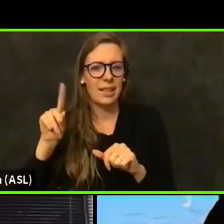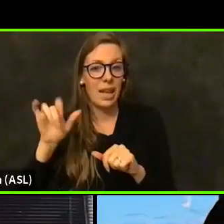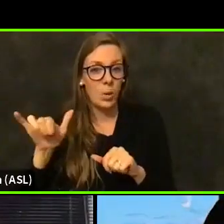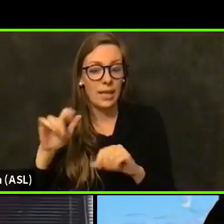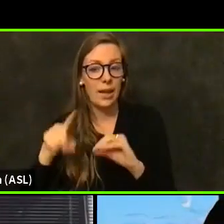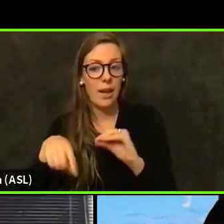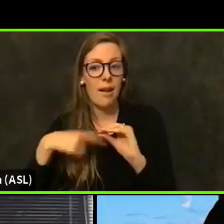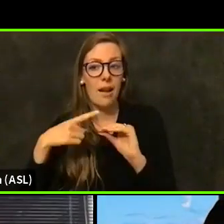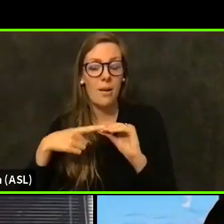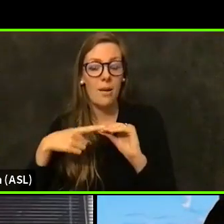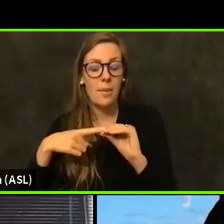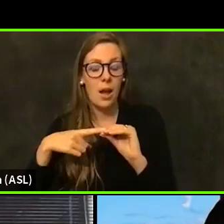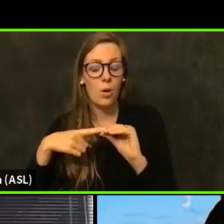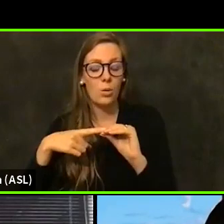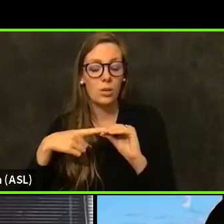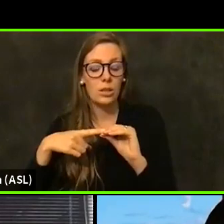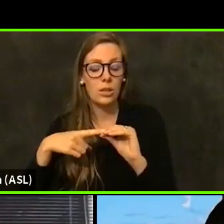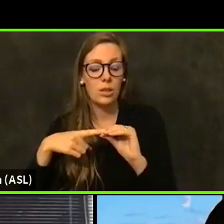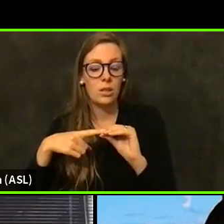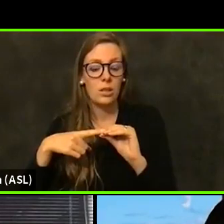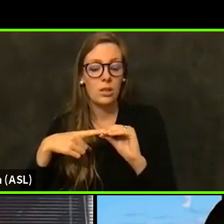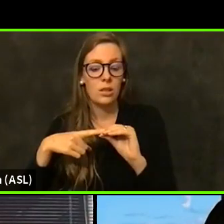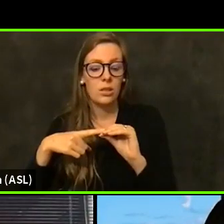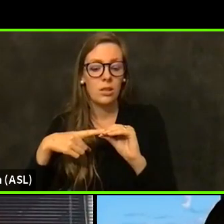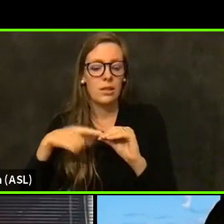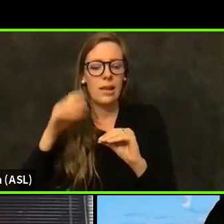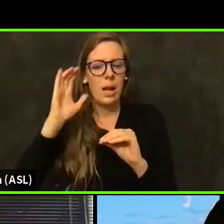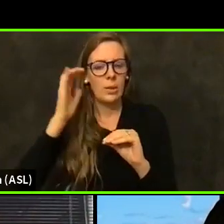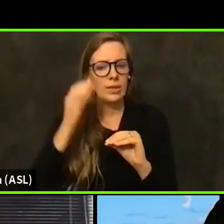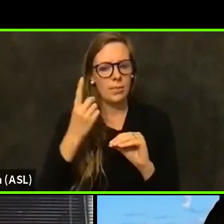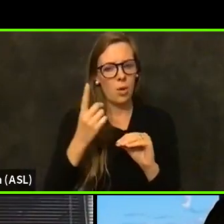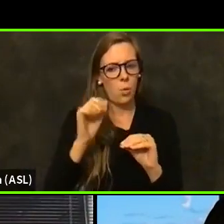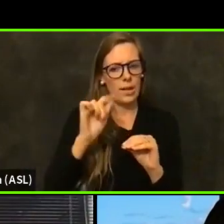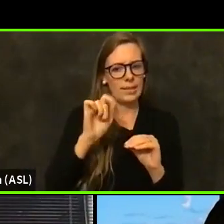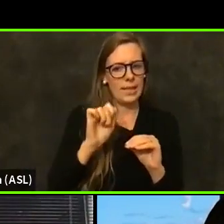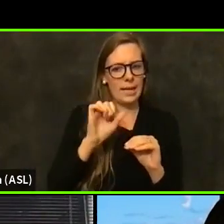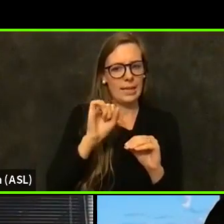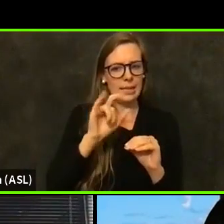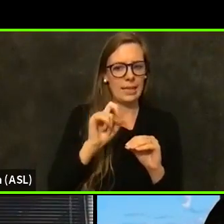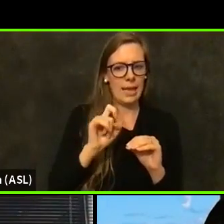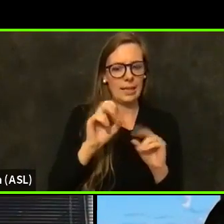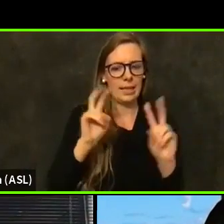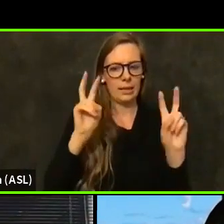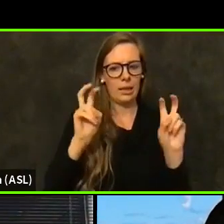the fact that it looks like on one data site that the so-called California variant